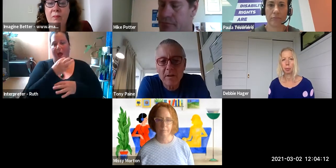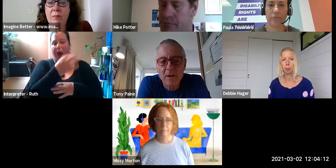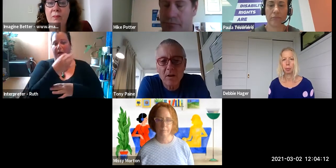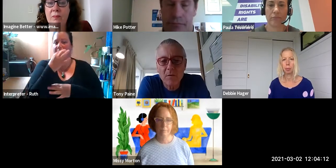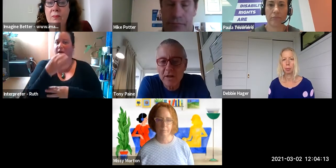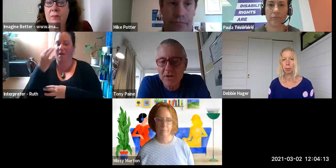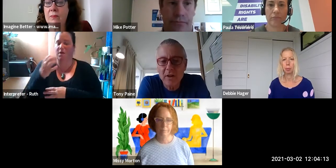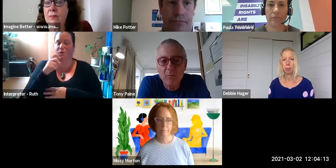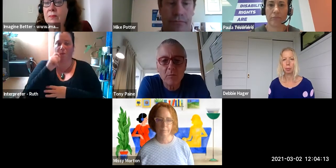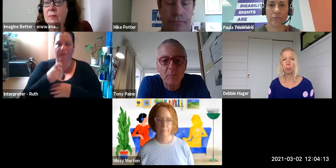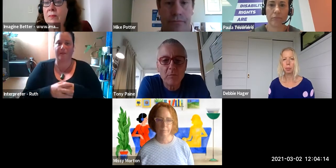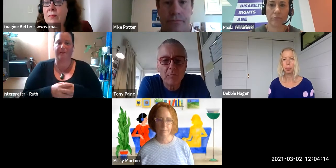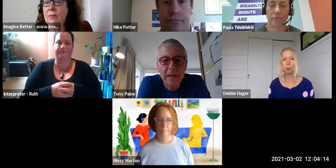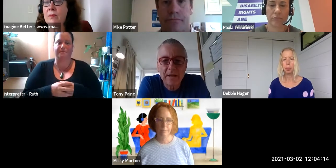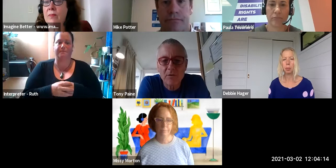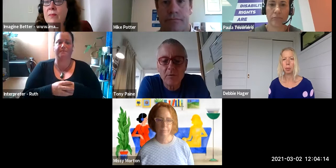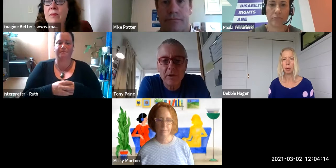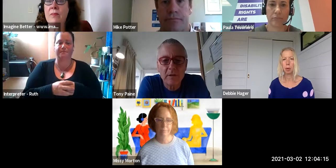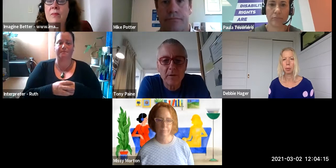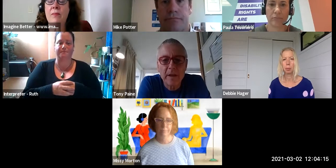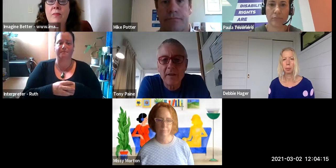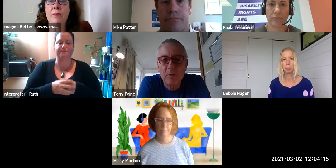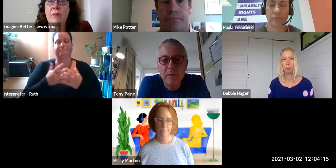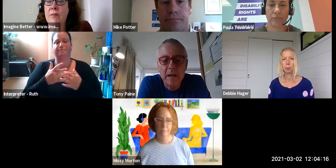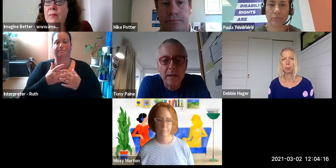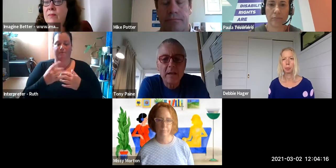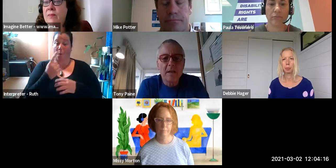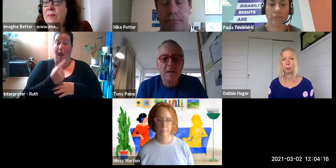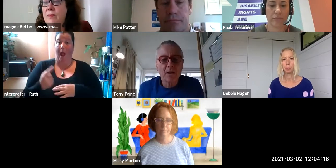having a conversation that will take us through the hour.